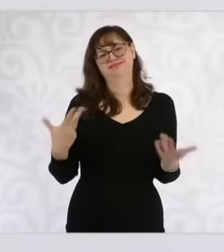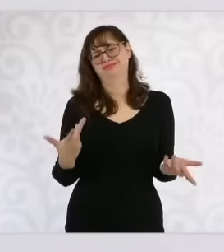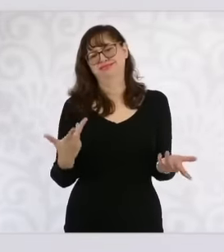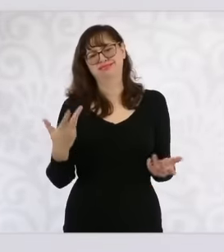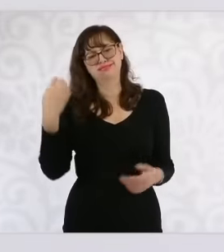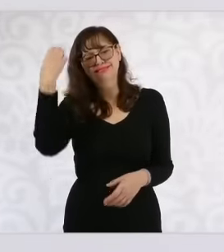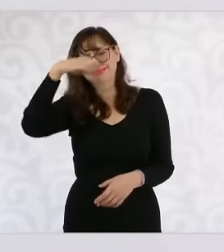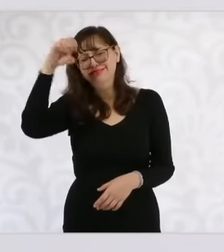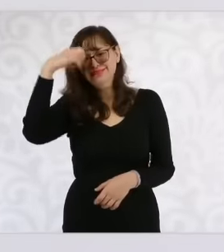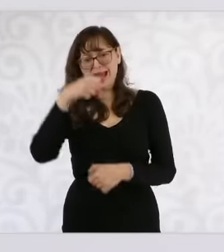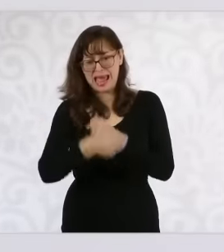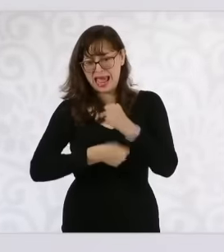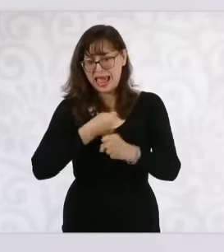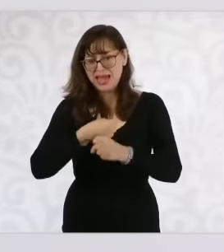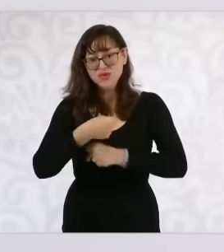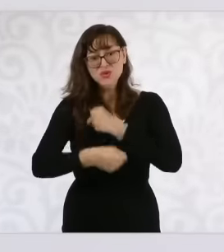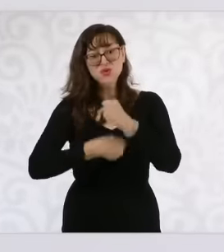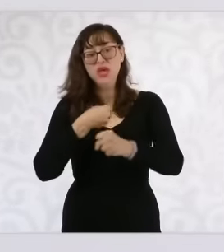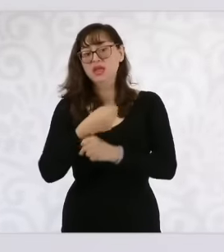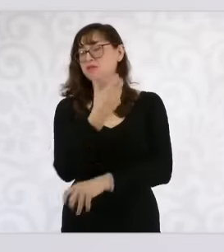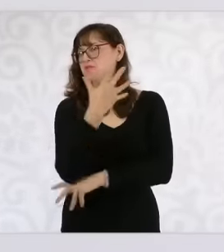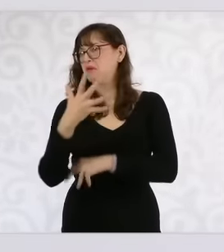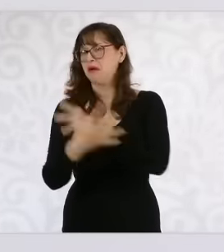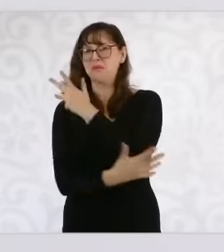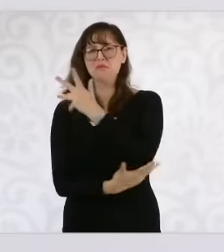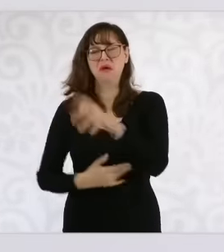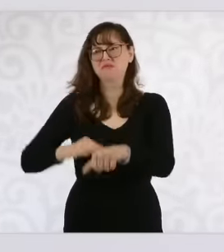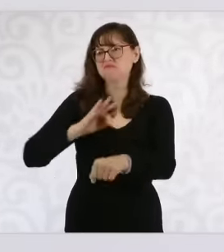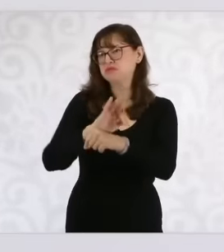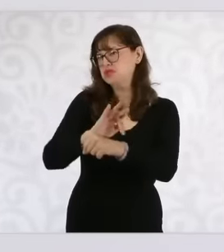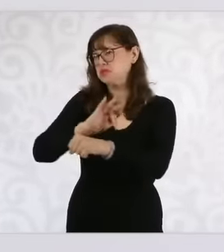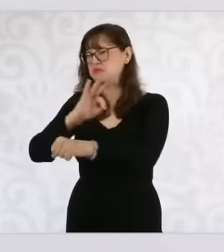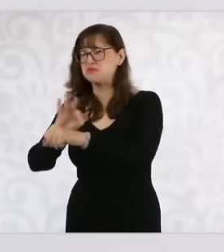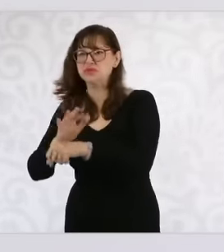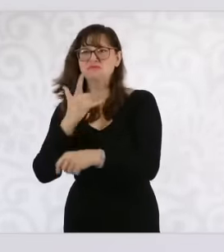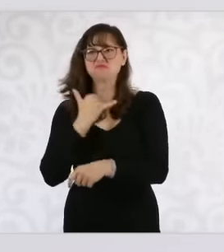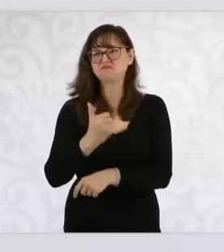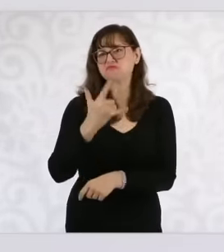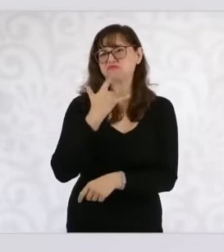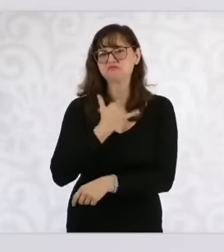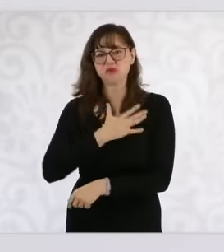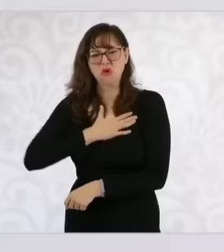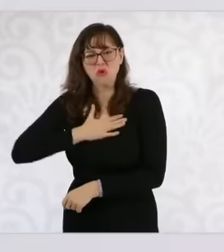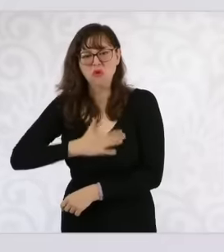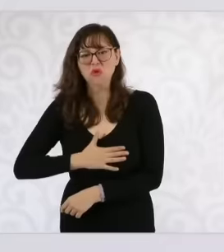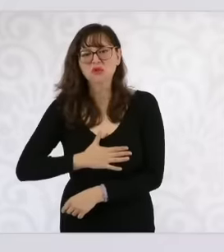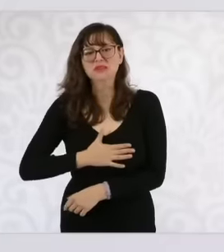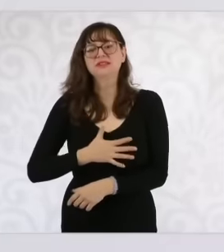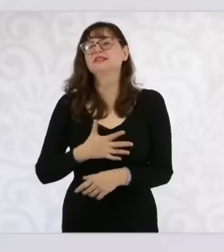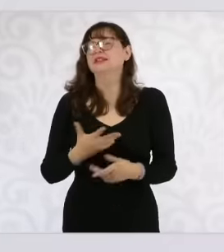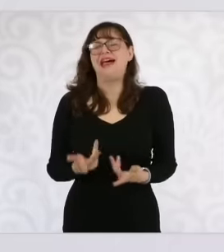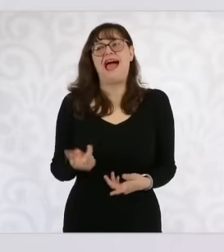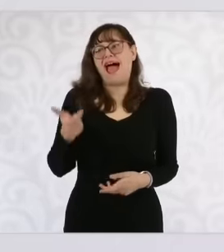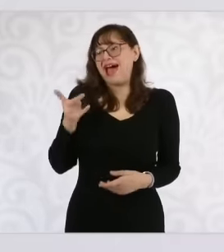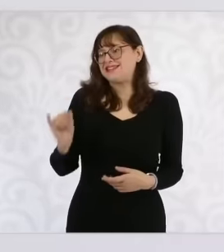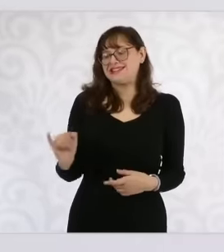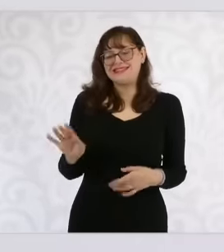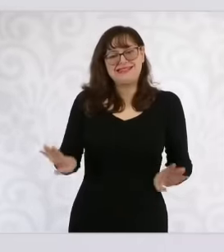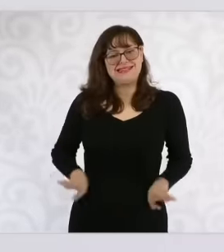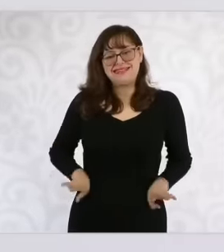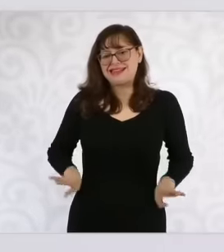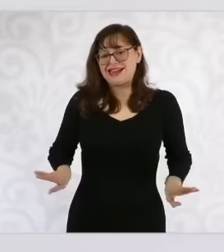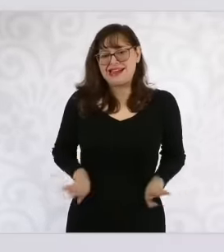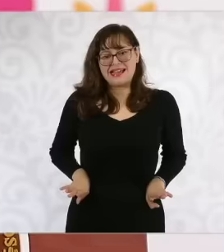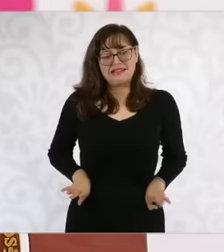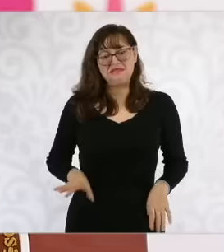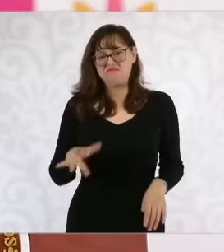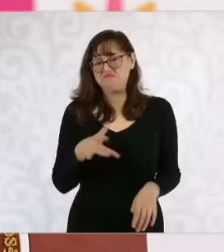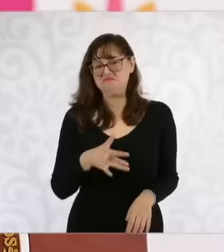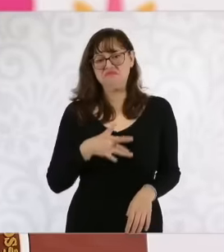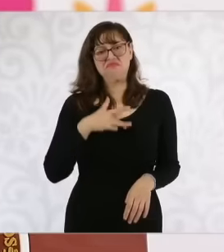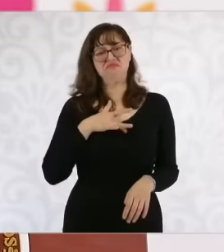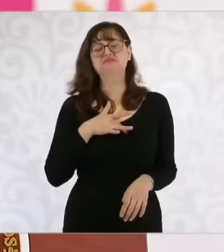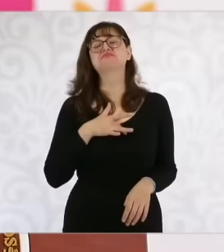dedicated to environmental justice and the defense of natural resources. She is very sensitive and